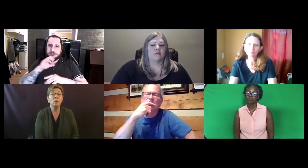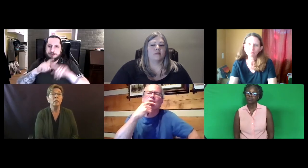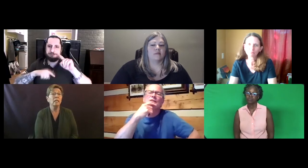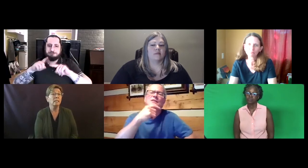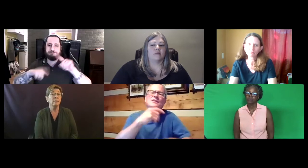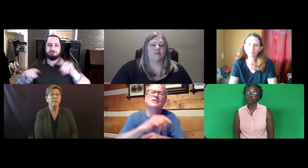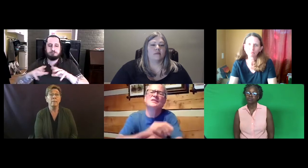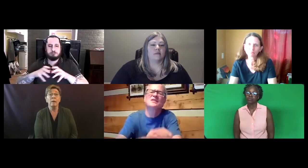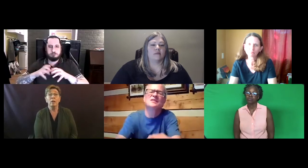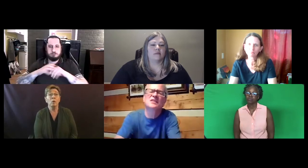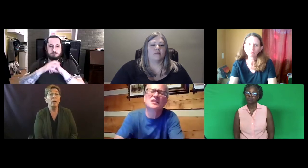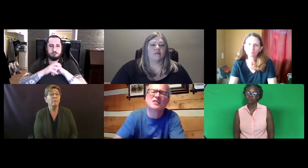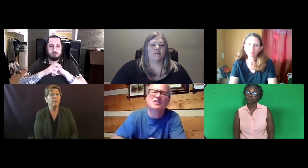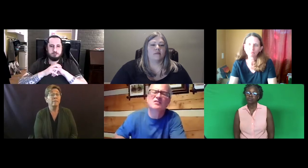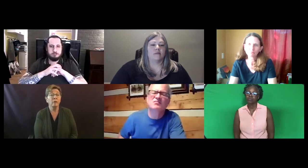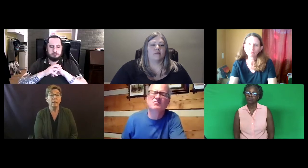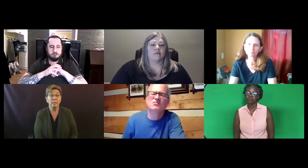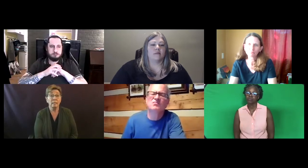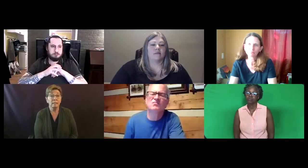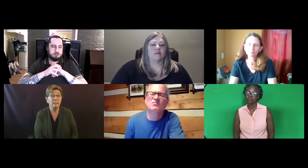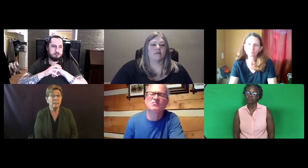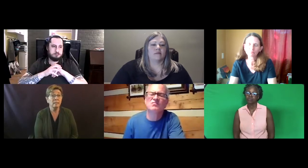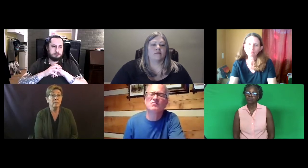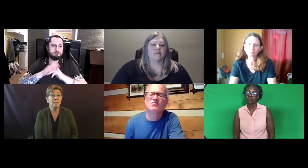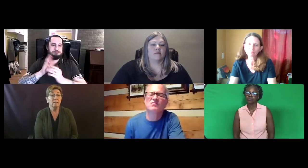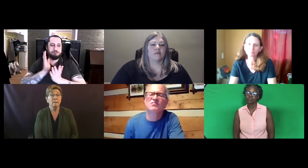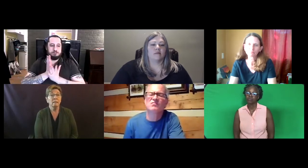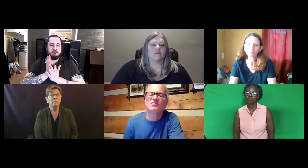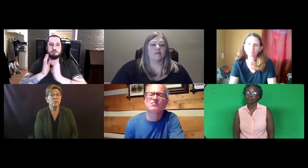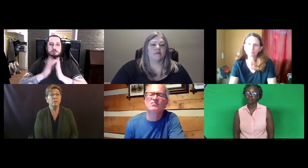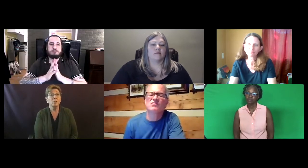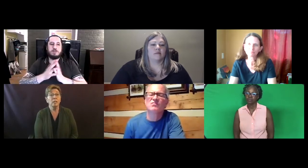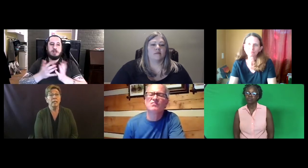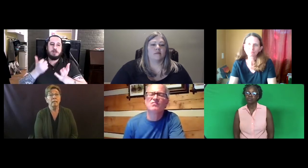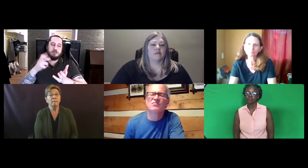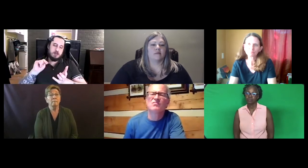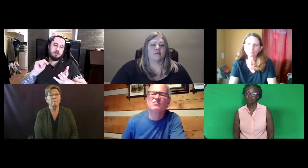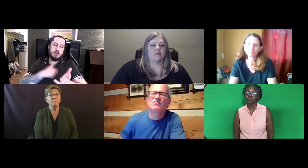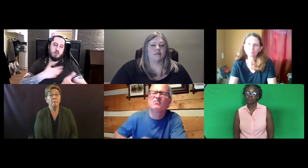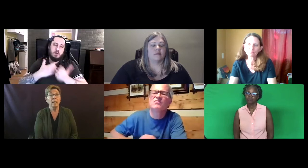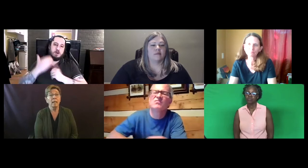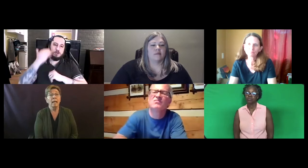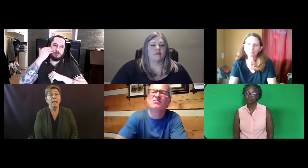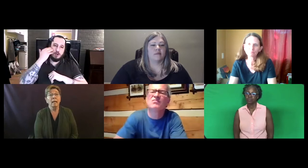some of them come from various ethnicities. There's diversity.